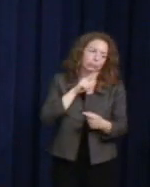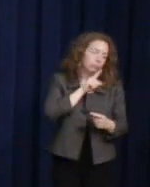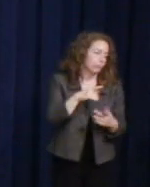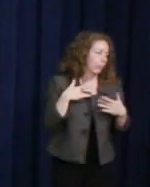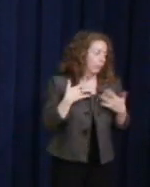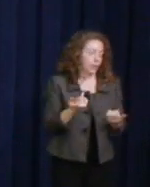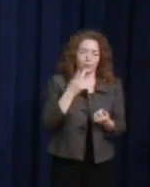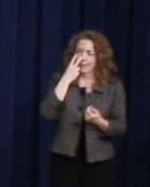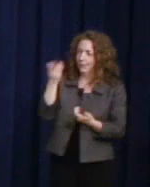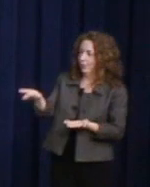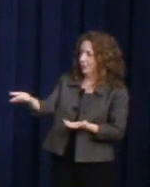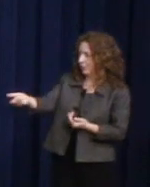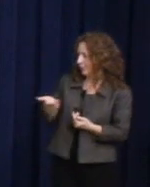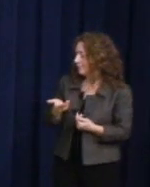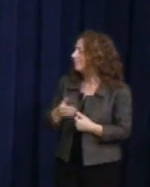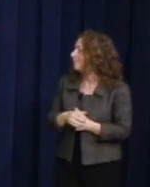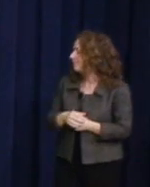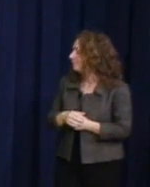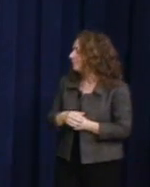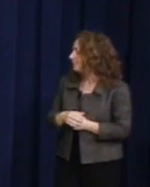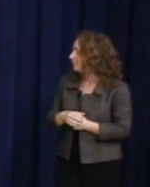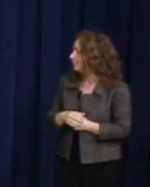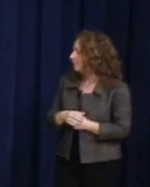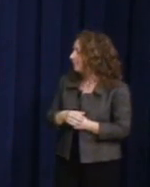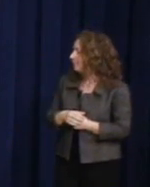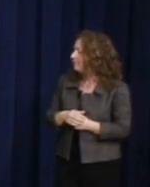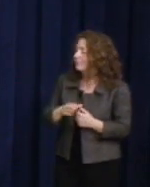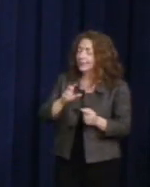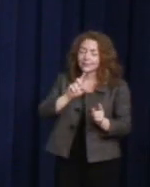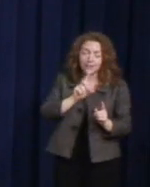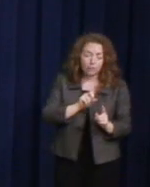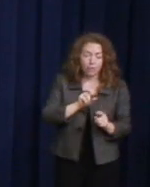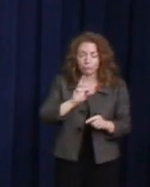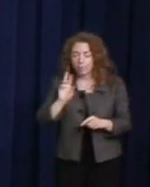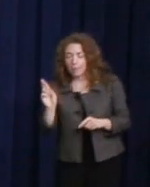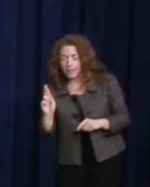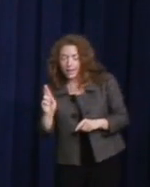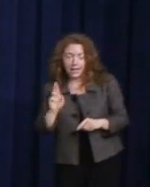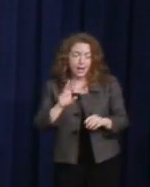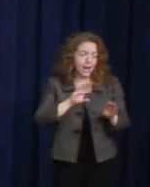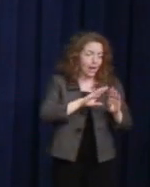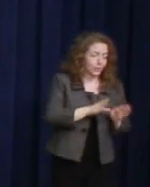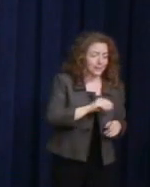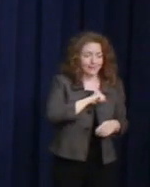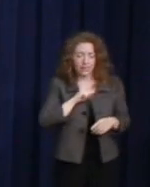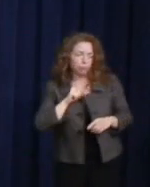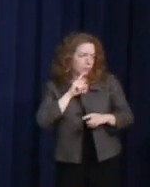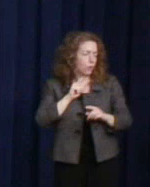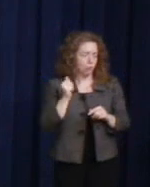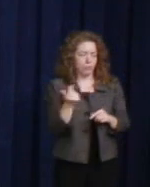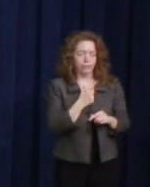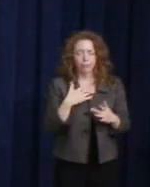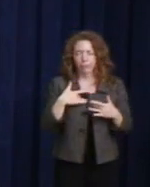and Democrats, Republicans, House, Senate, everyone was thrilled and honored to serve with her.